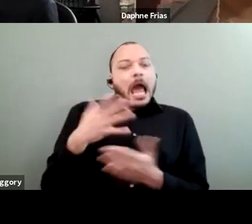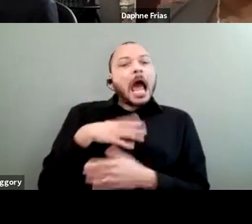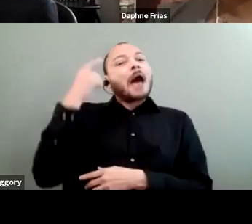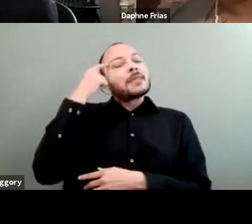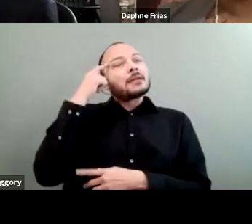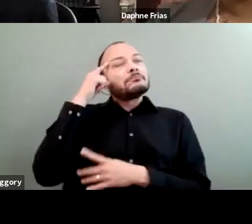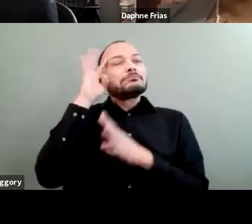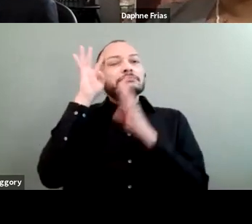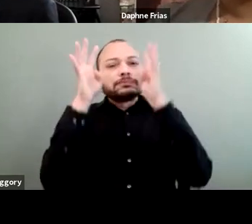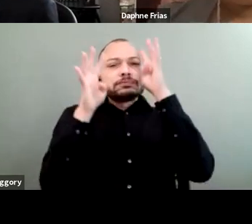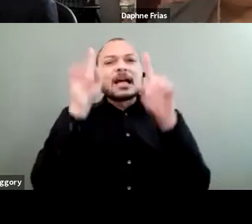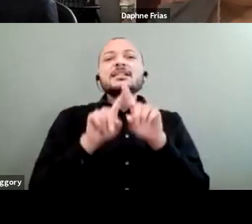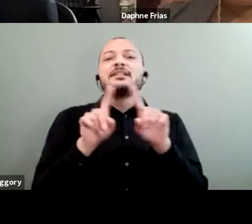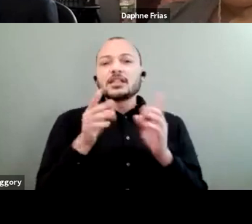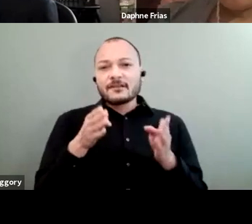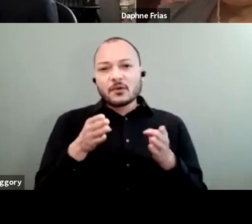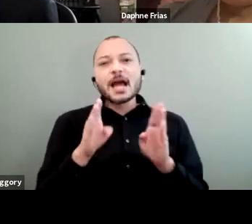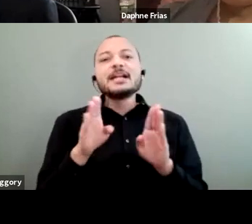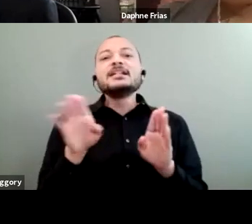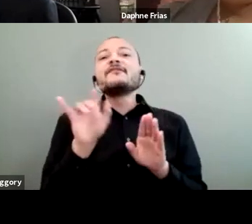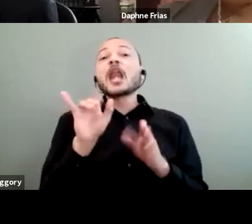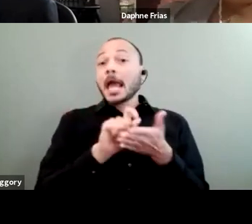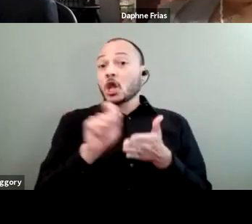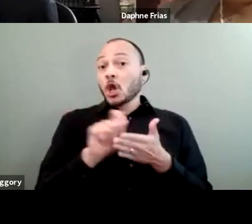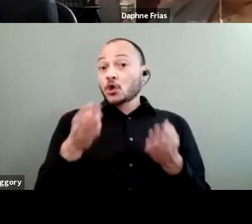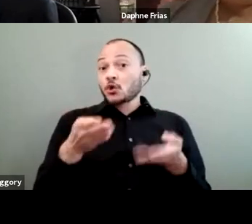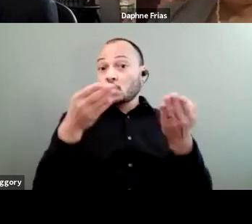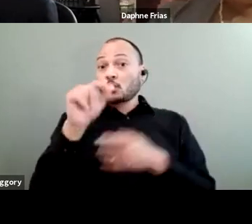where grant proposals and the ability